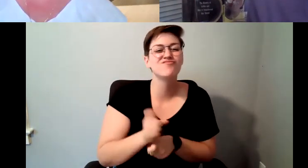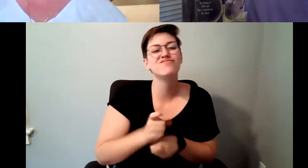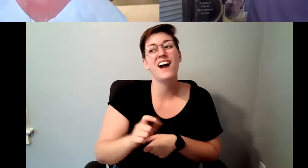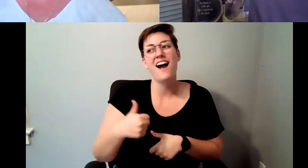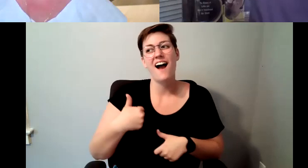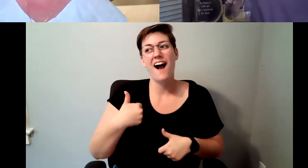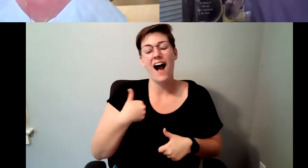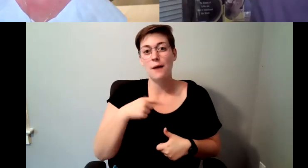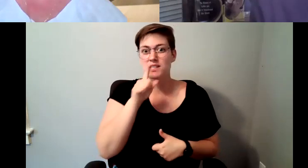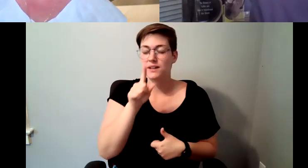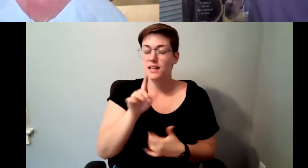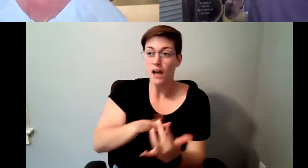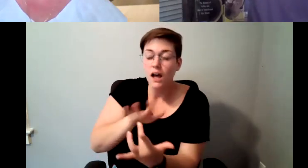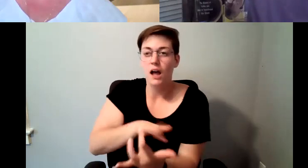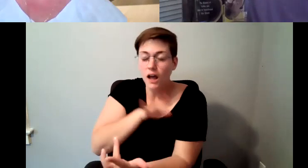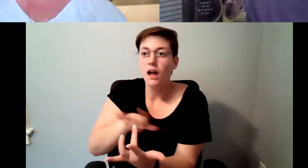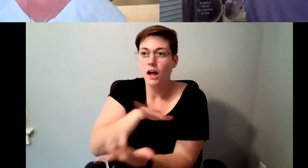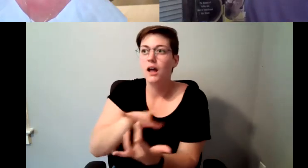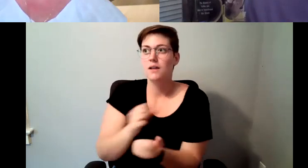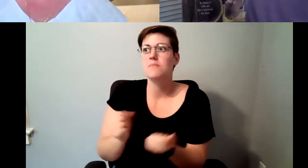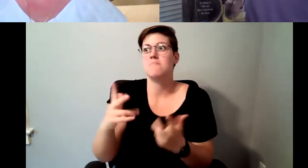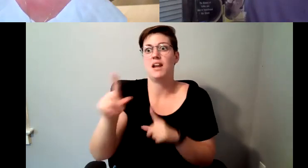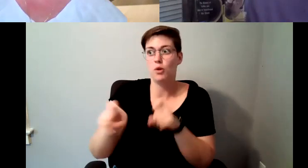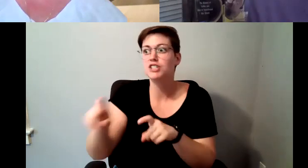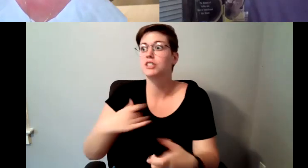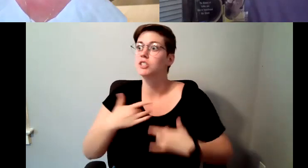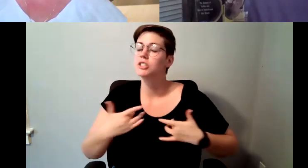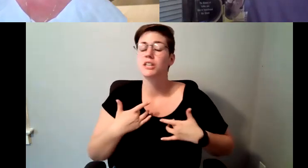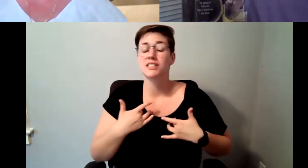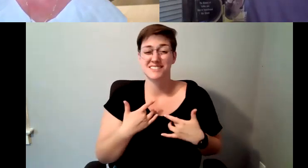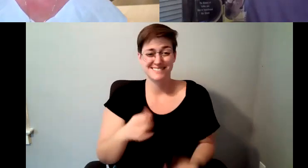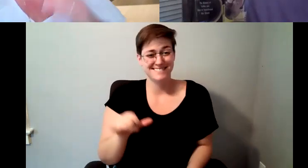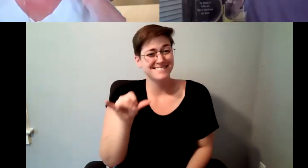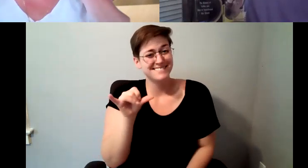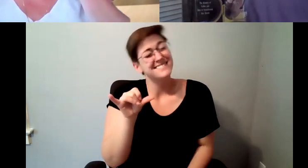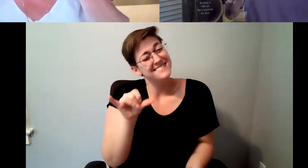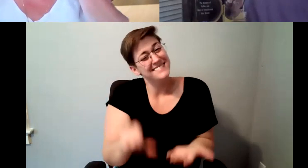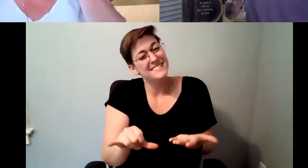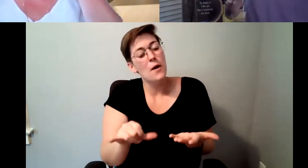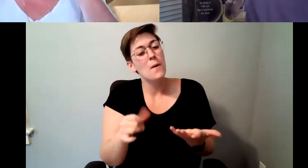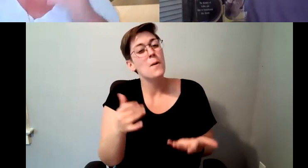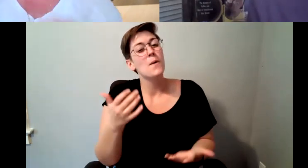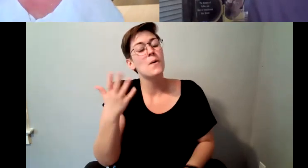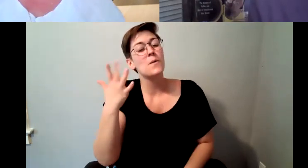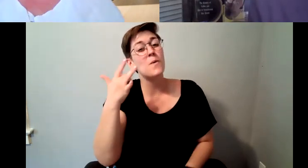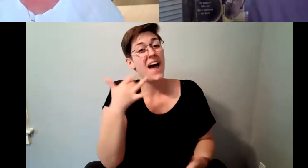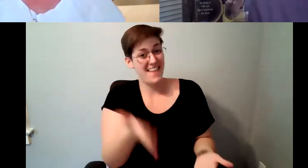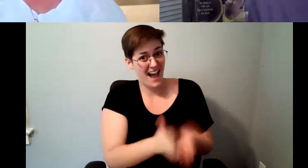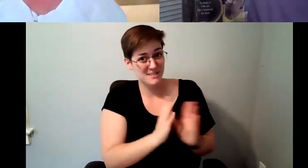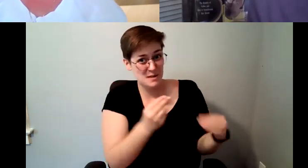and concerns that part of the reason that they invited me to move to Seattle was to stop bothering them from Boston and I would. D. Major Cohen: Then be part of their team.